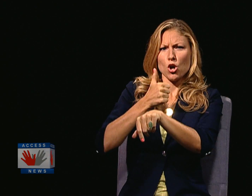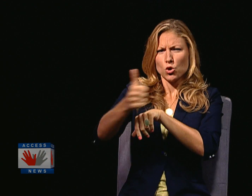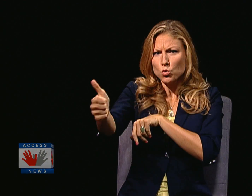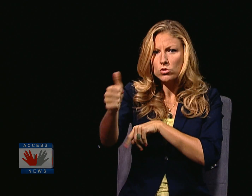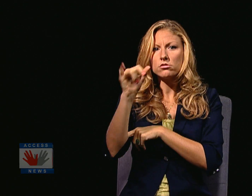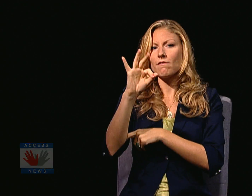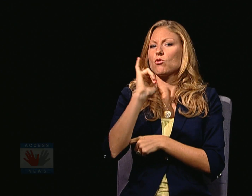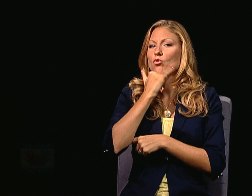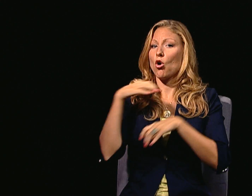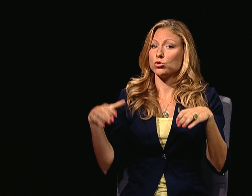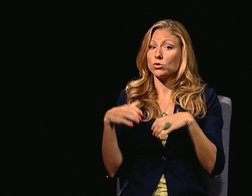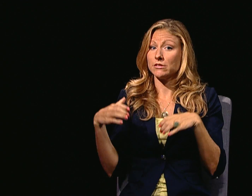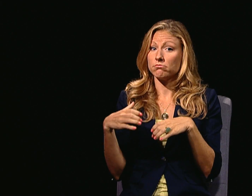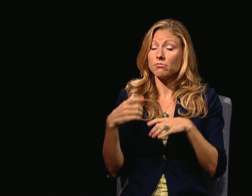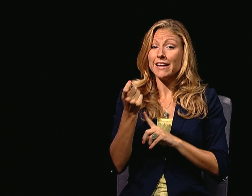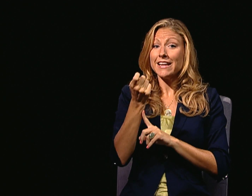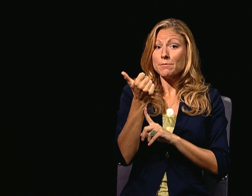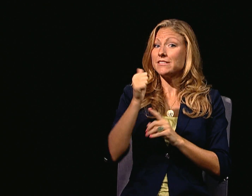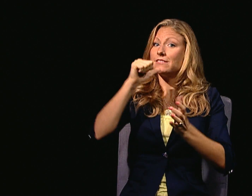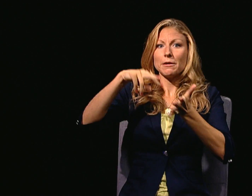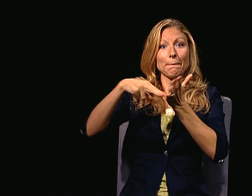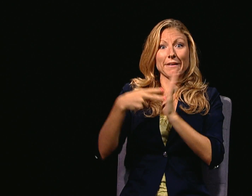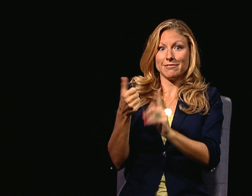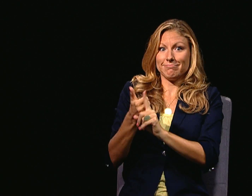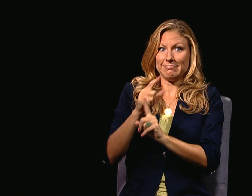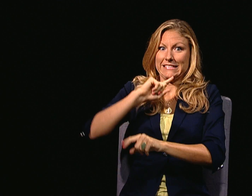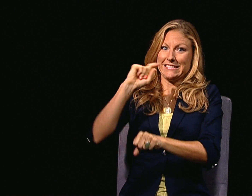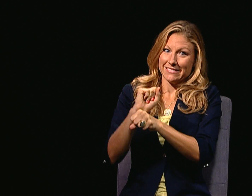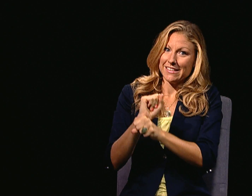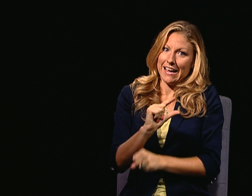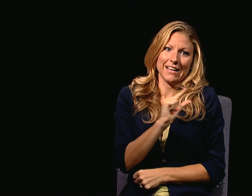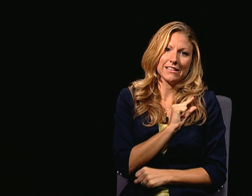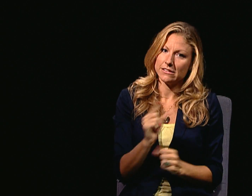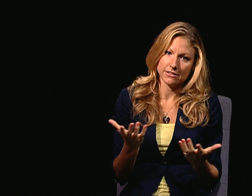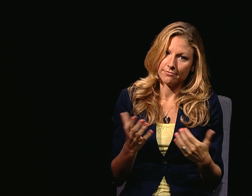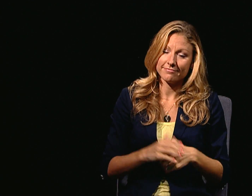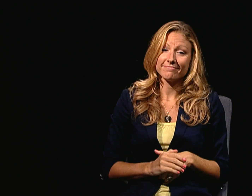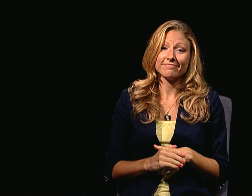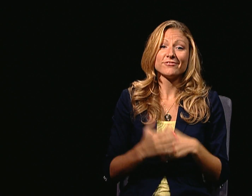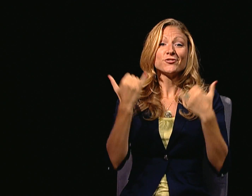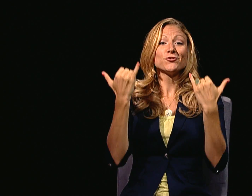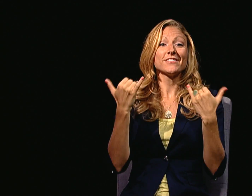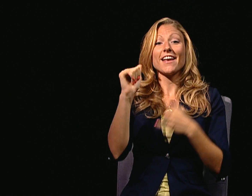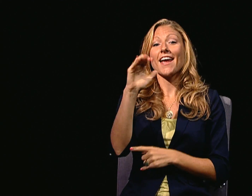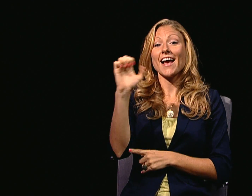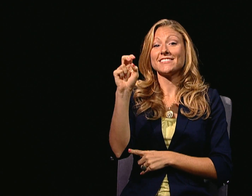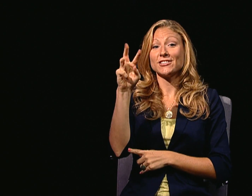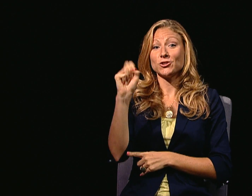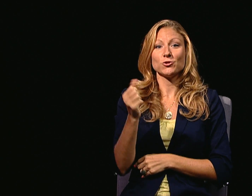TO IMPEACH MEANS TO ACCUSE OF WRONGDOING. IMPEACHMENT IS NOT A FINDING OF GUILT.